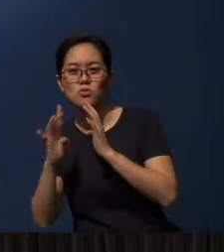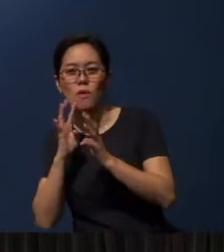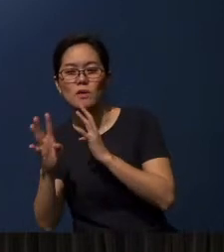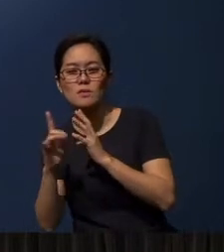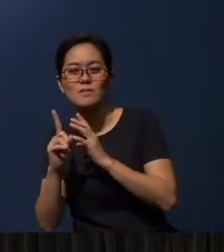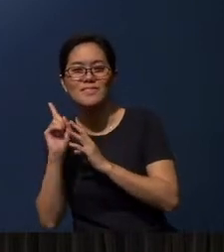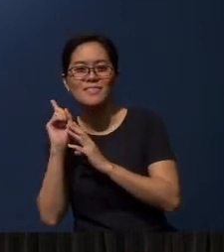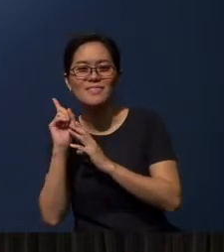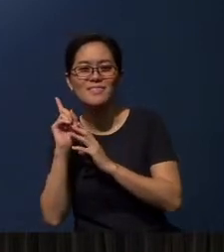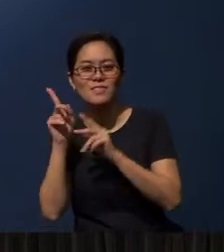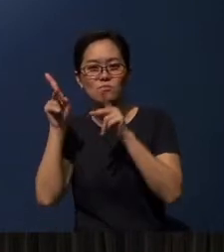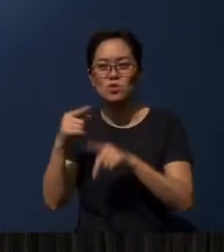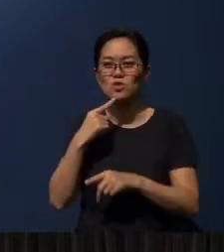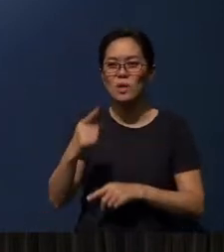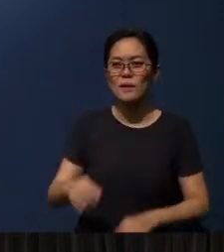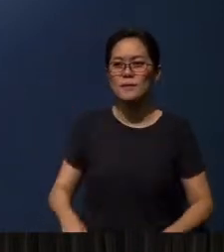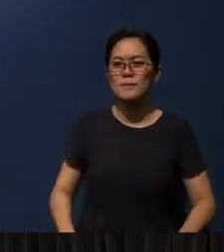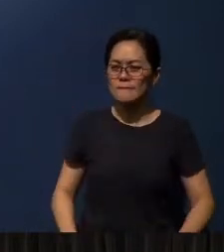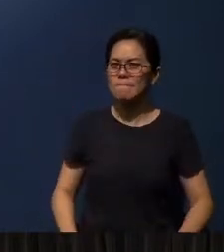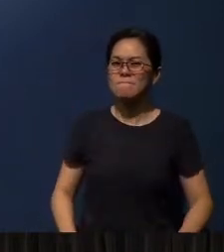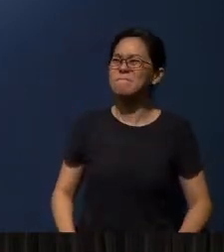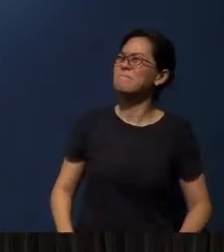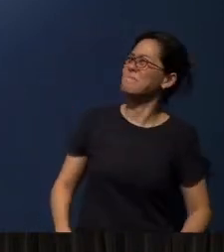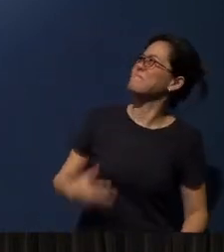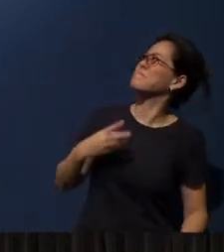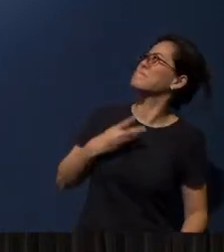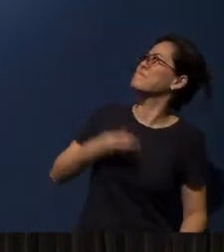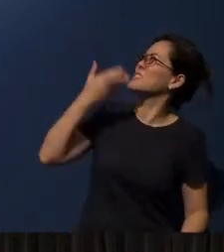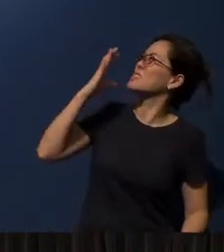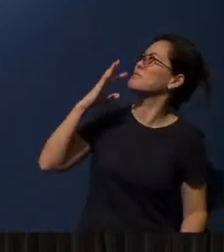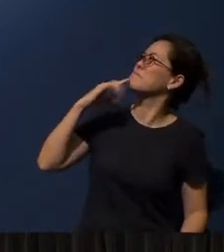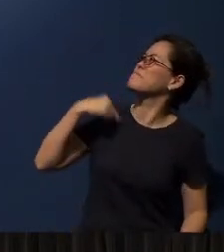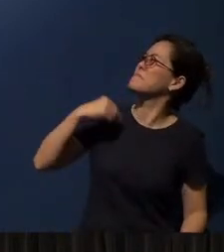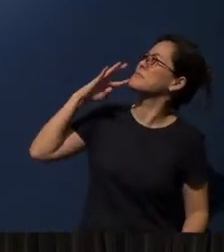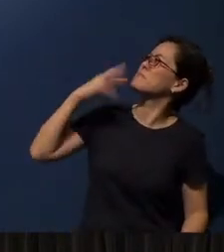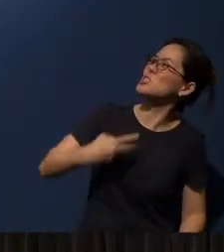And this person says, “I just wish God would speak to me.”